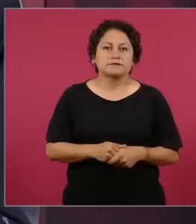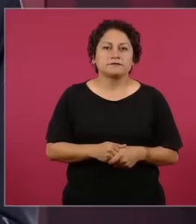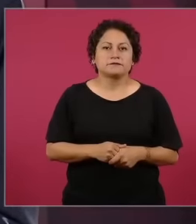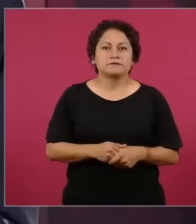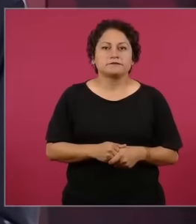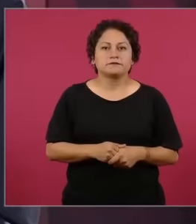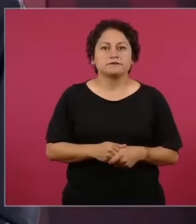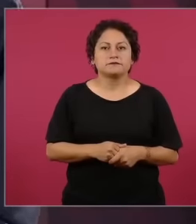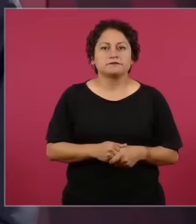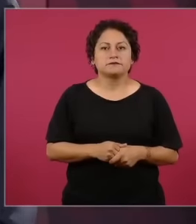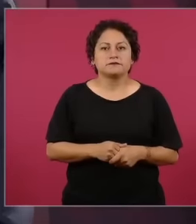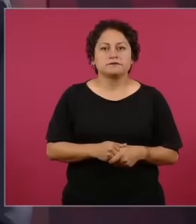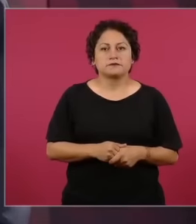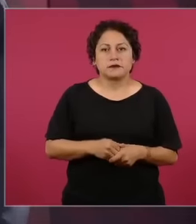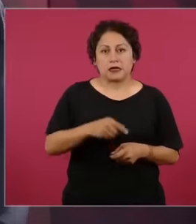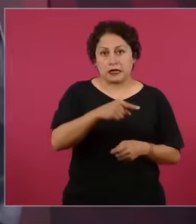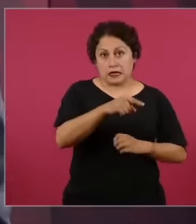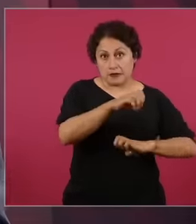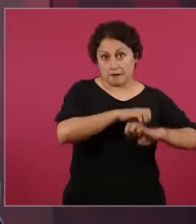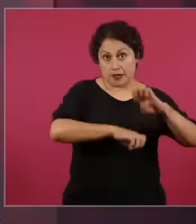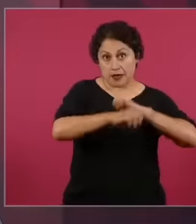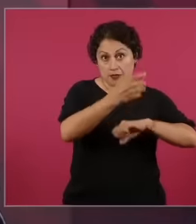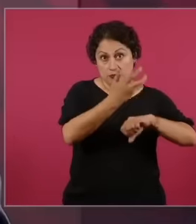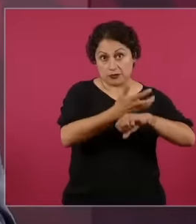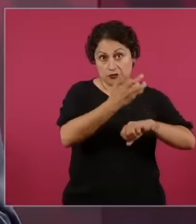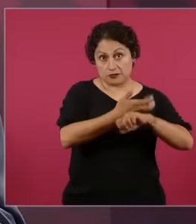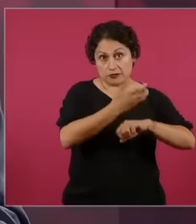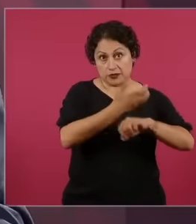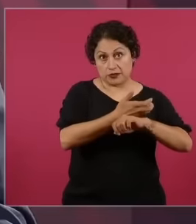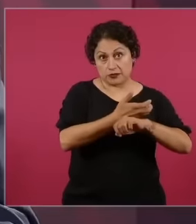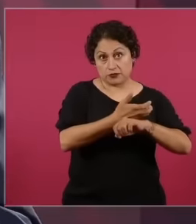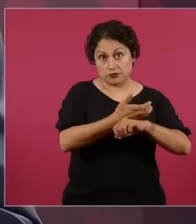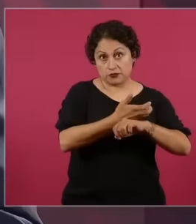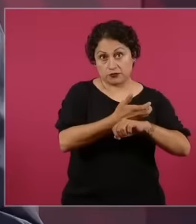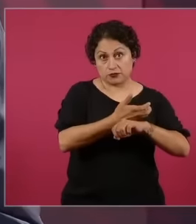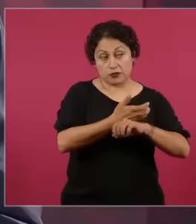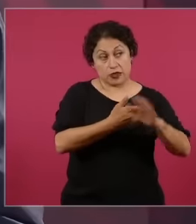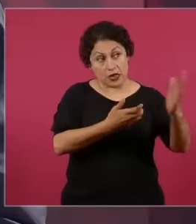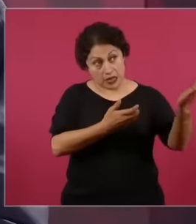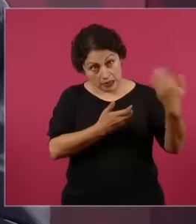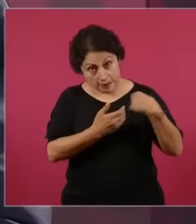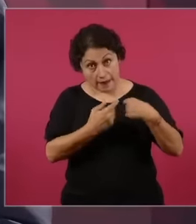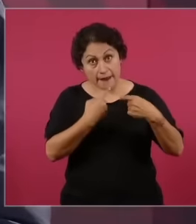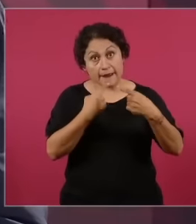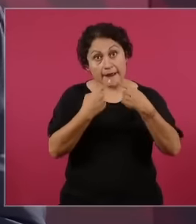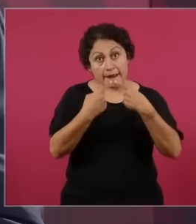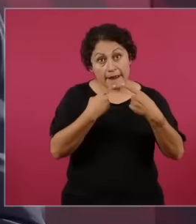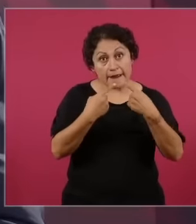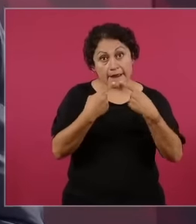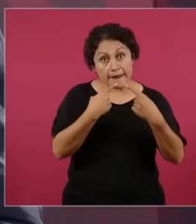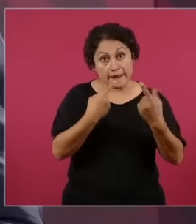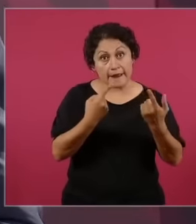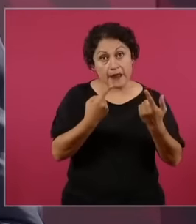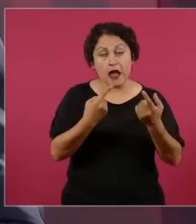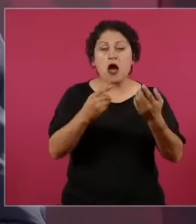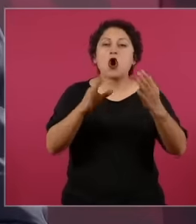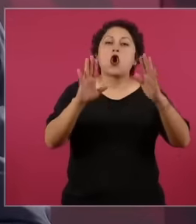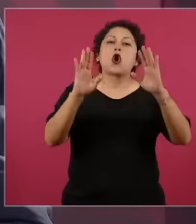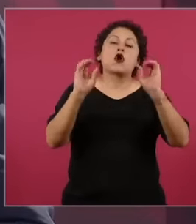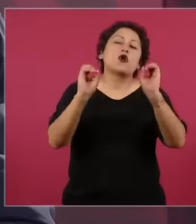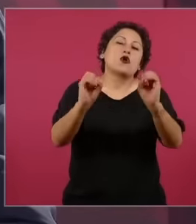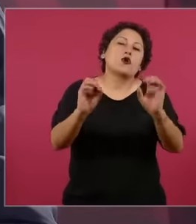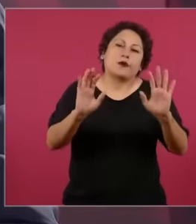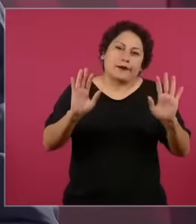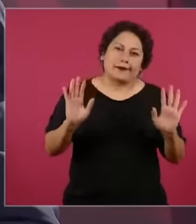with the ambassador of the United States Ah then so that it is not just with one country No well also